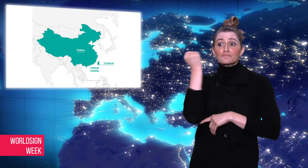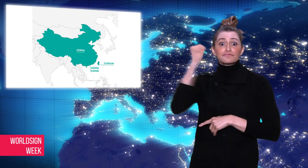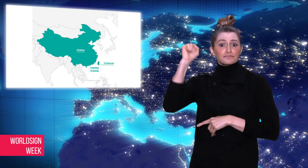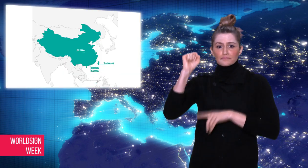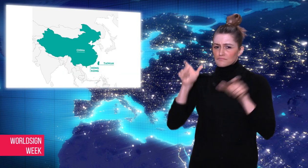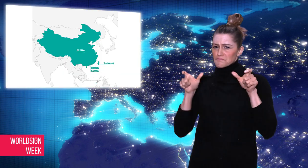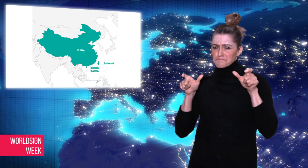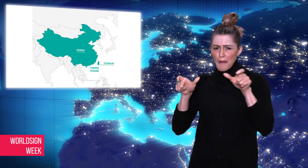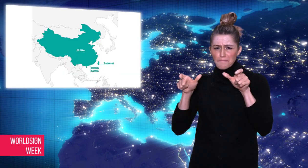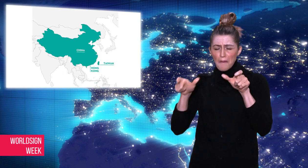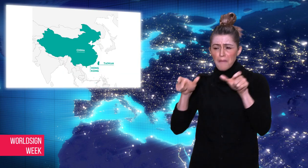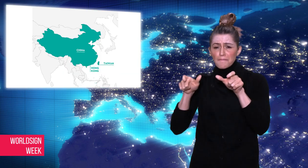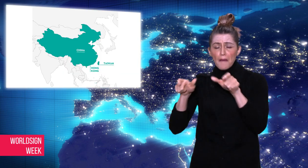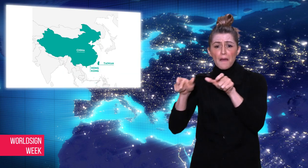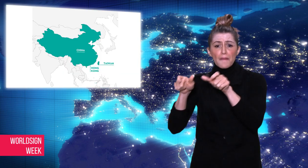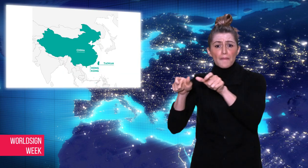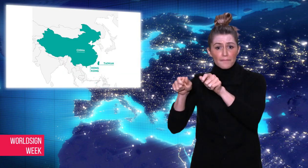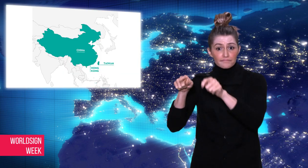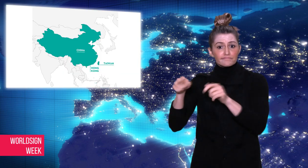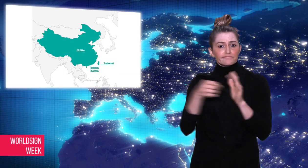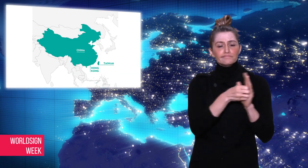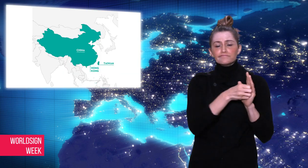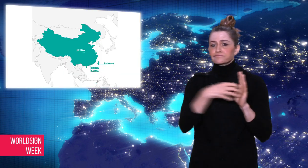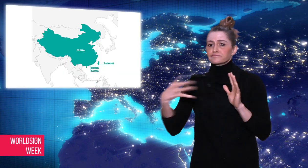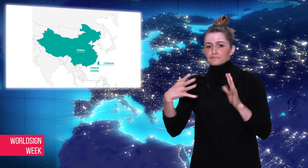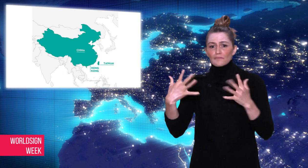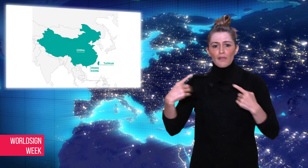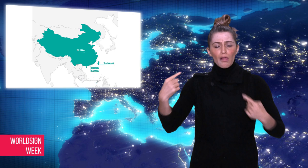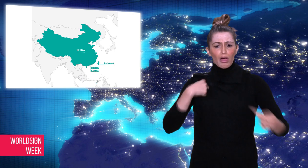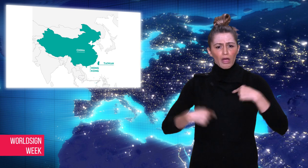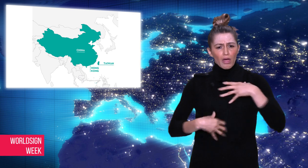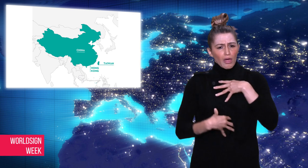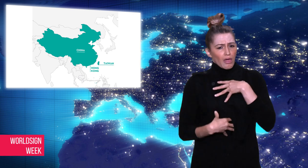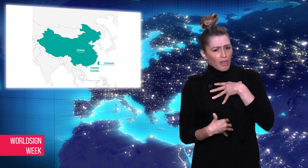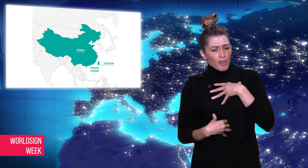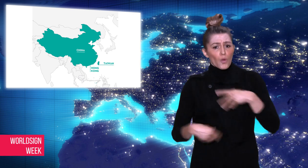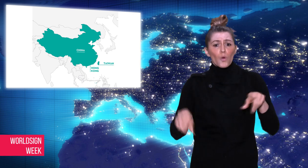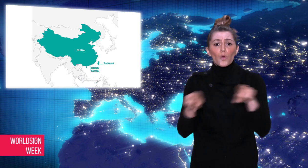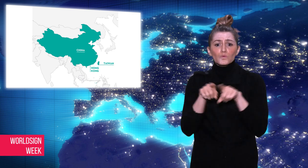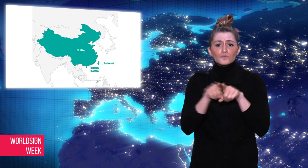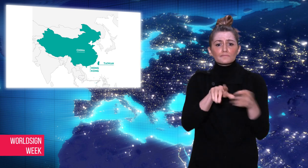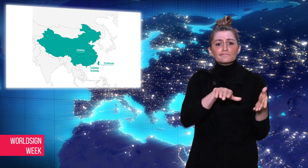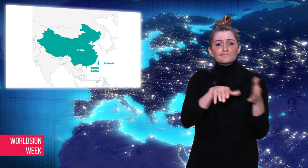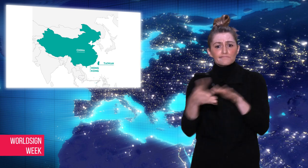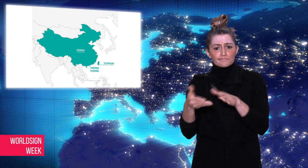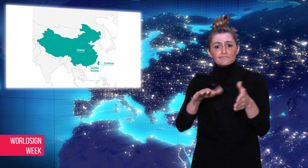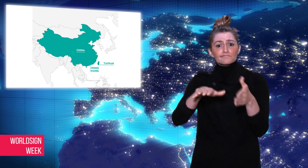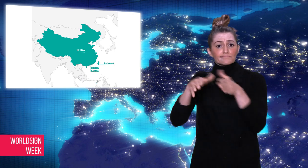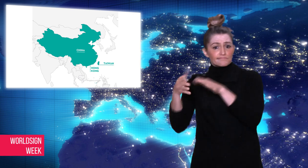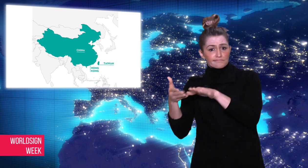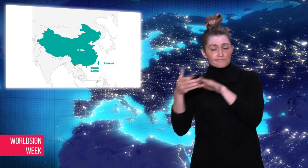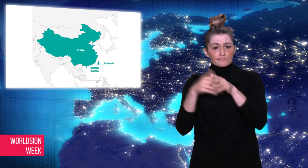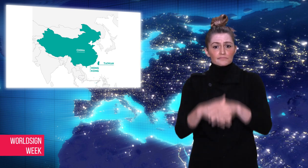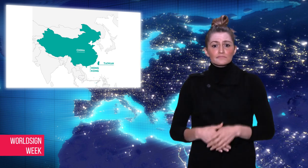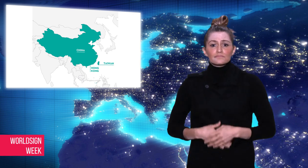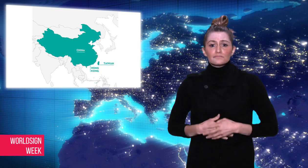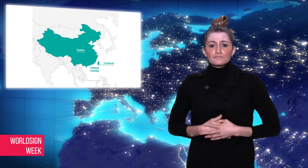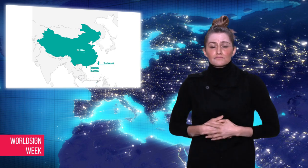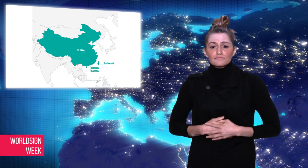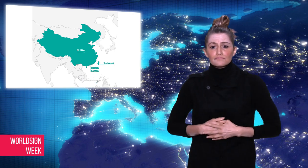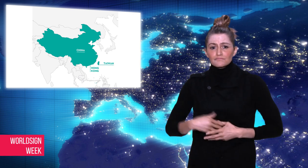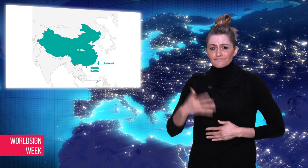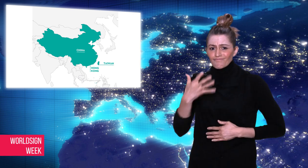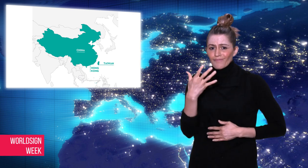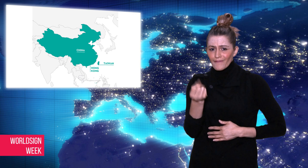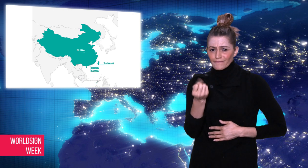resulted in injuries and deaths.